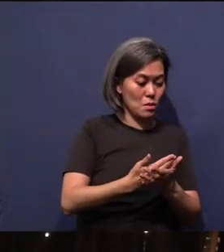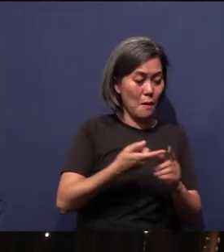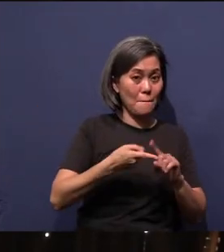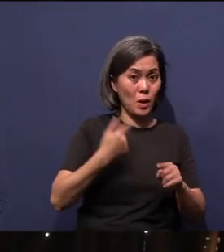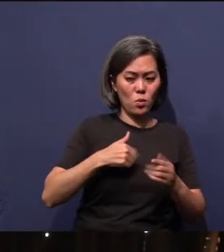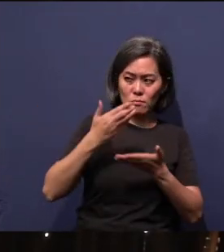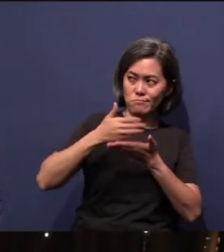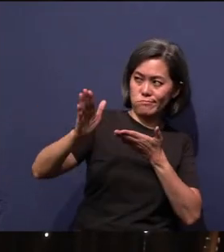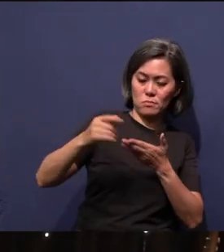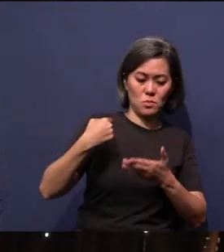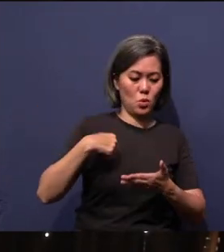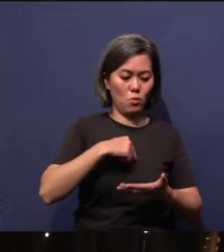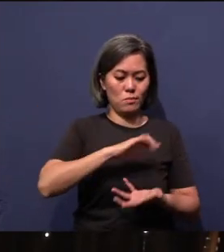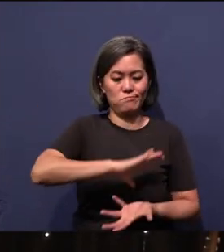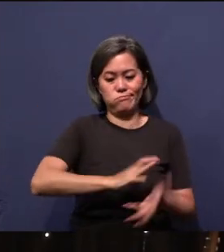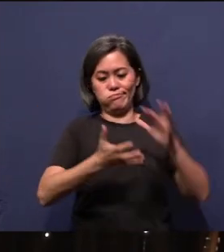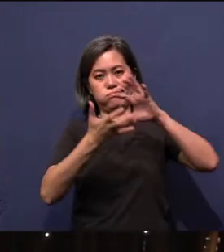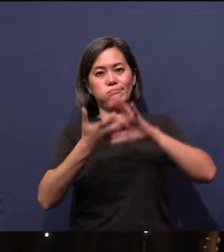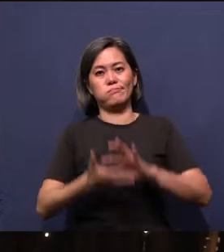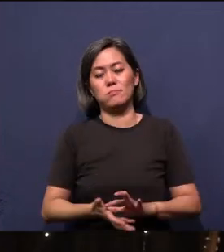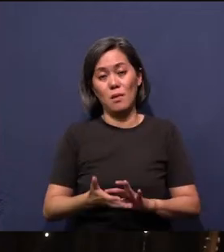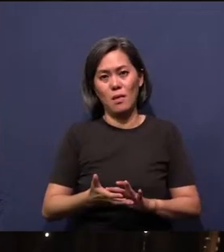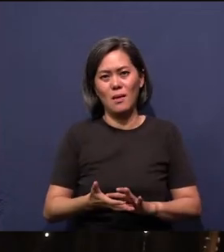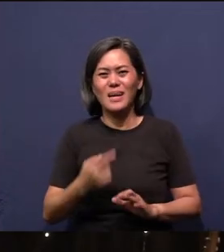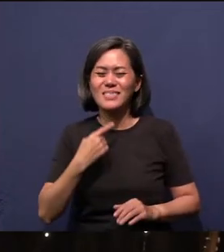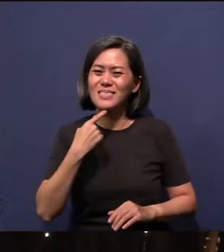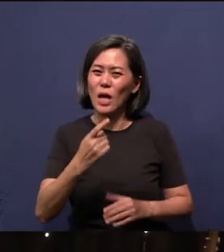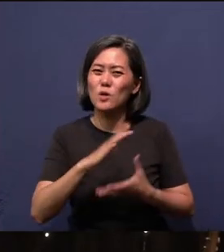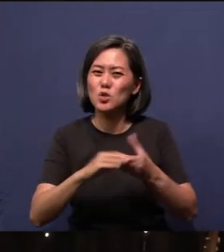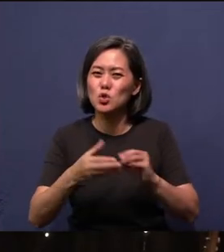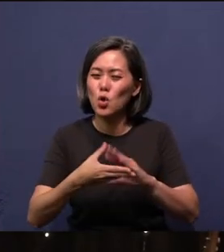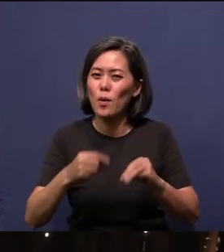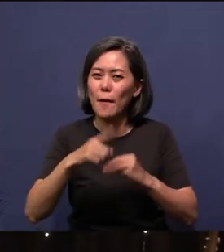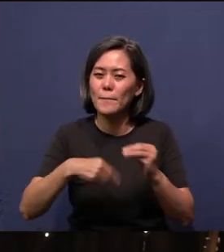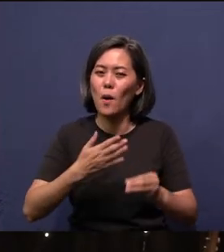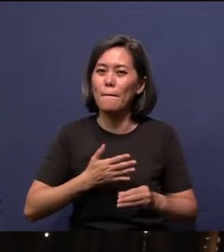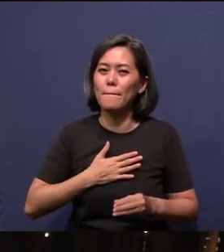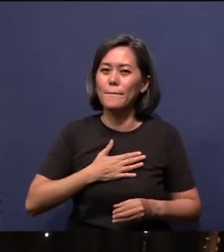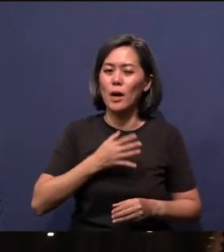I'm going to tell you a story about my grandmother. So many of you are wondering what kind of background I come from. I'm